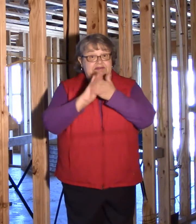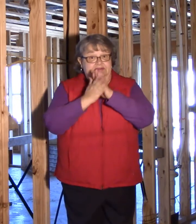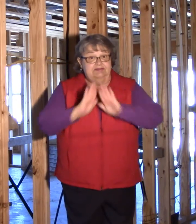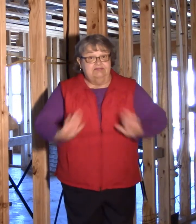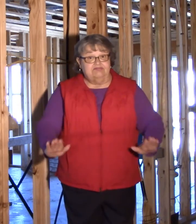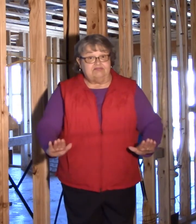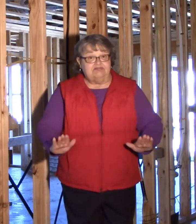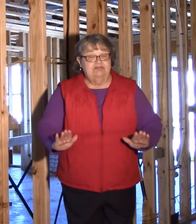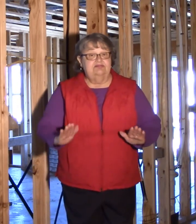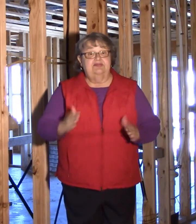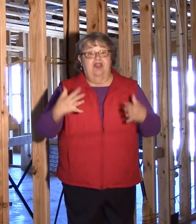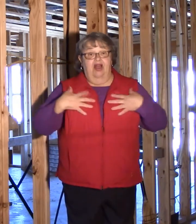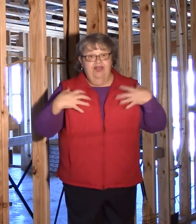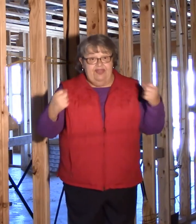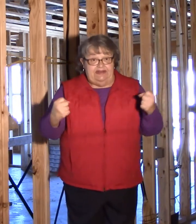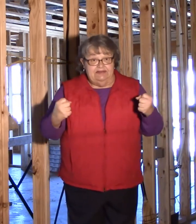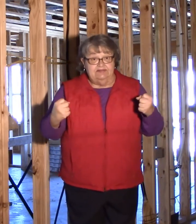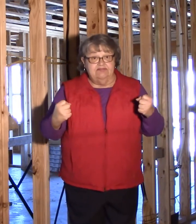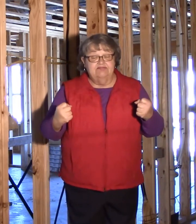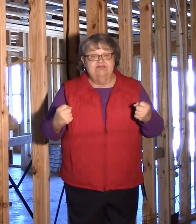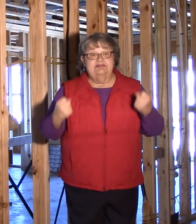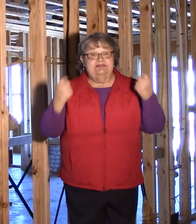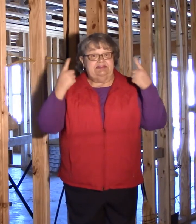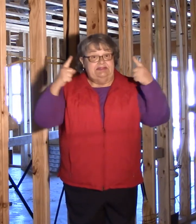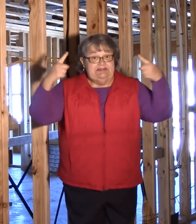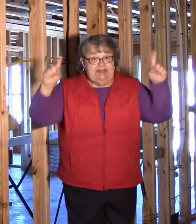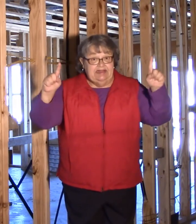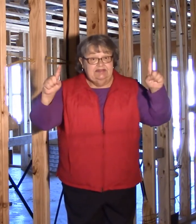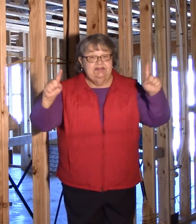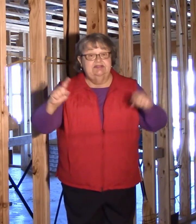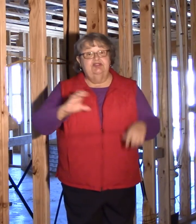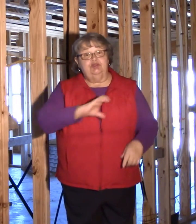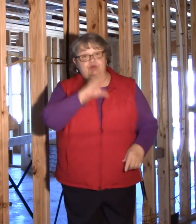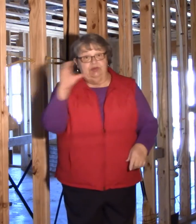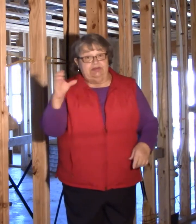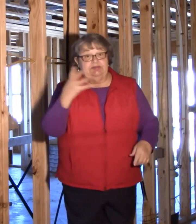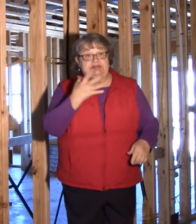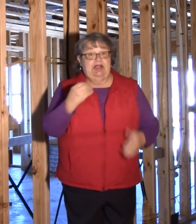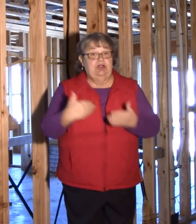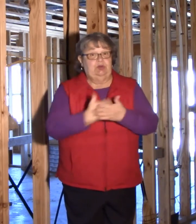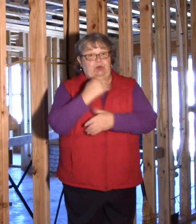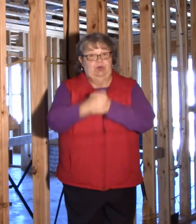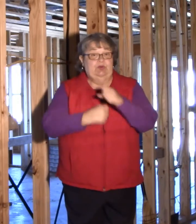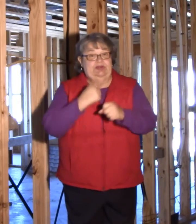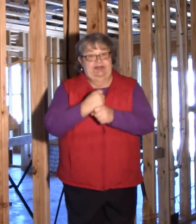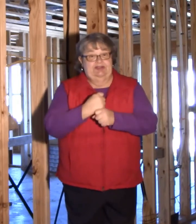Peace, health, success .. Merry Christmas and Happy New Year.